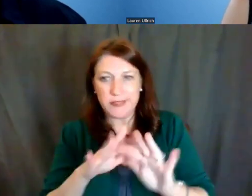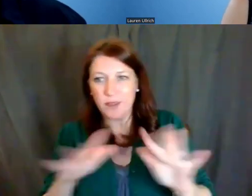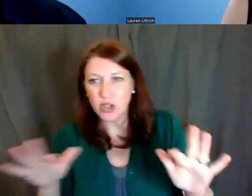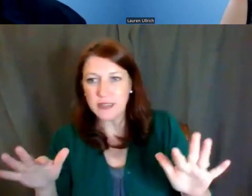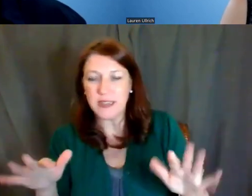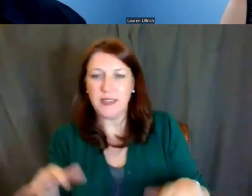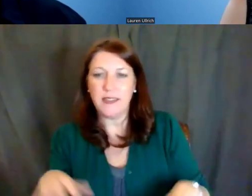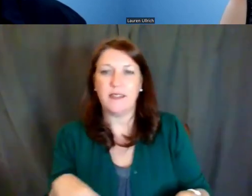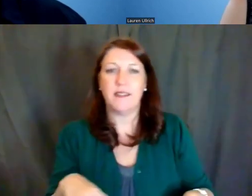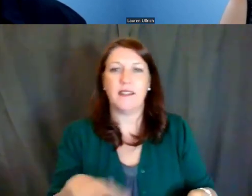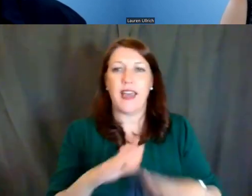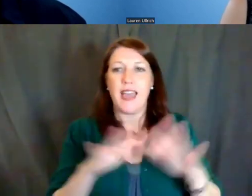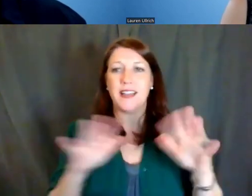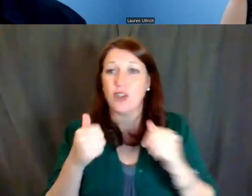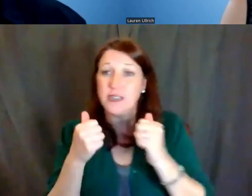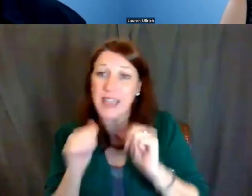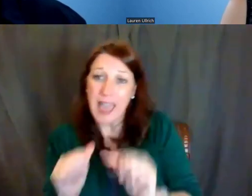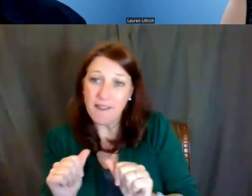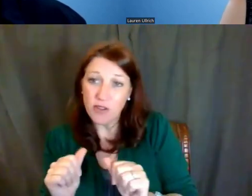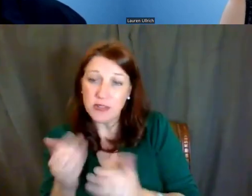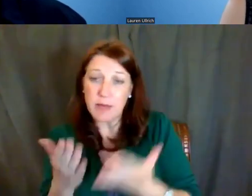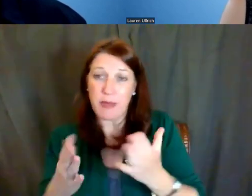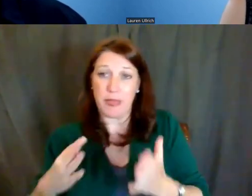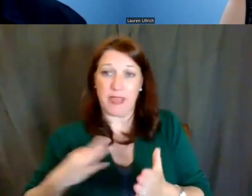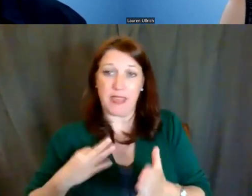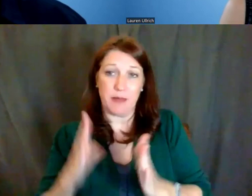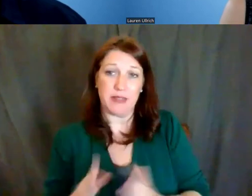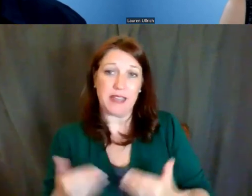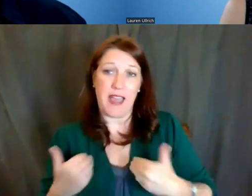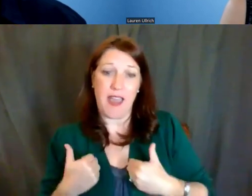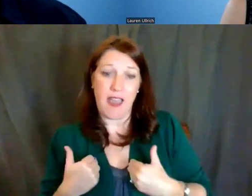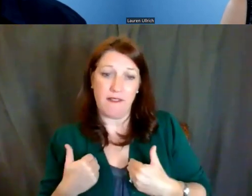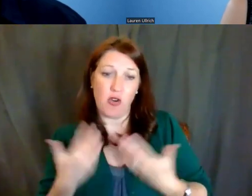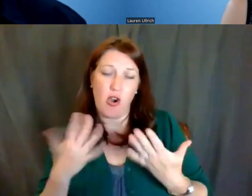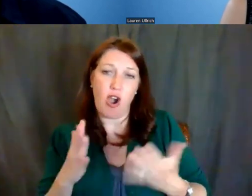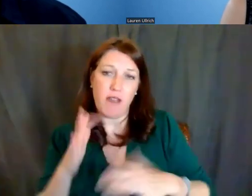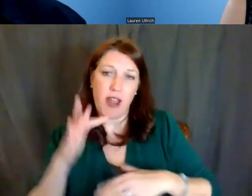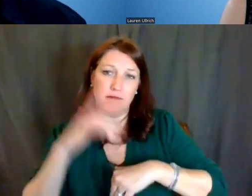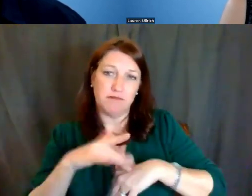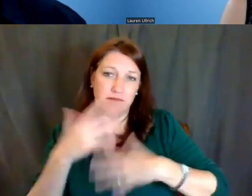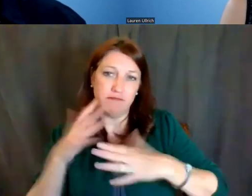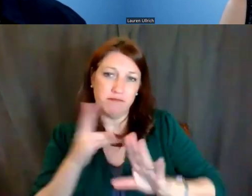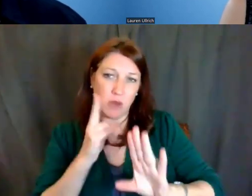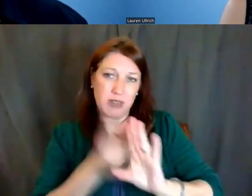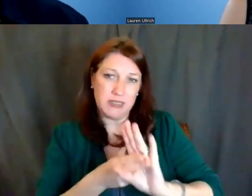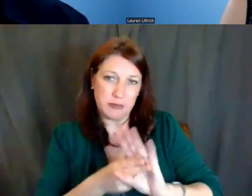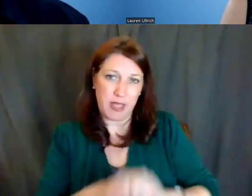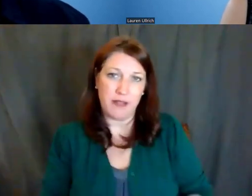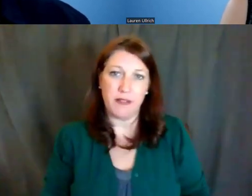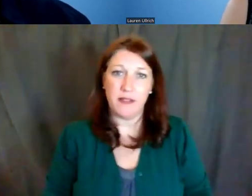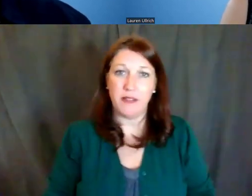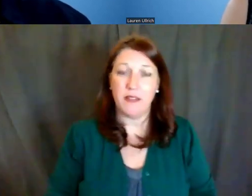that the candidate may or may not have participated in. So in that sense, the review is a little different,